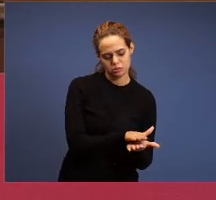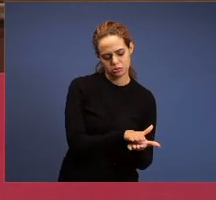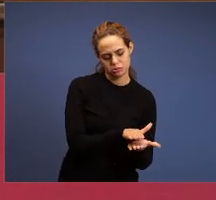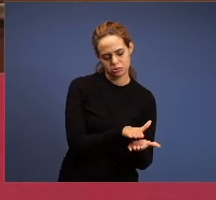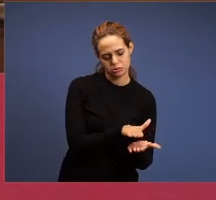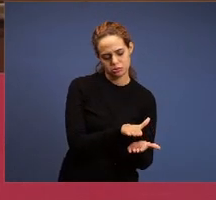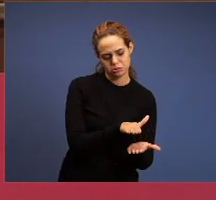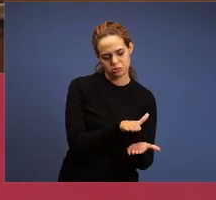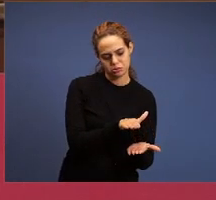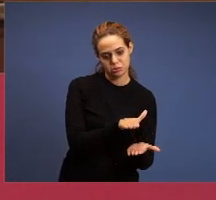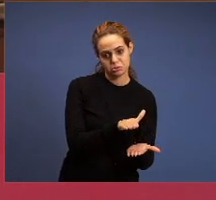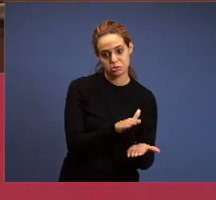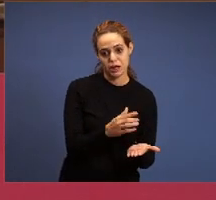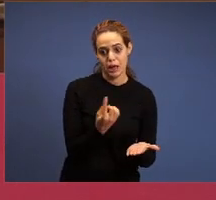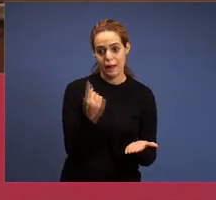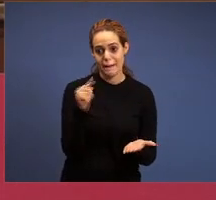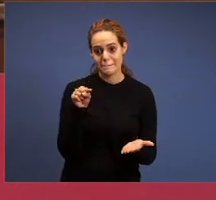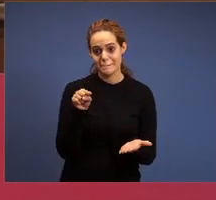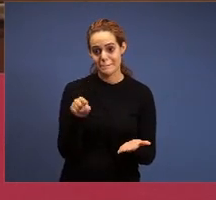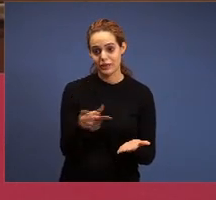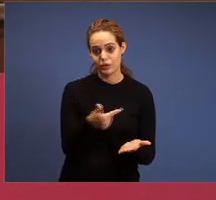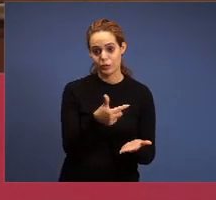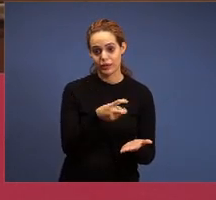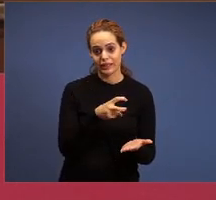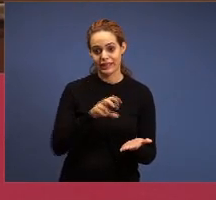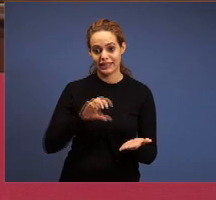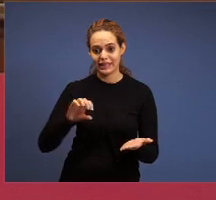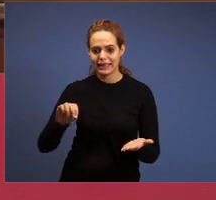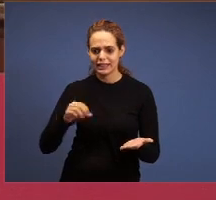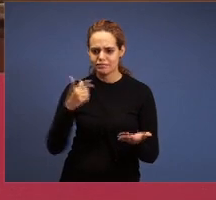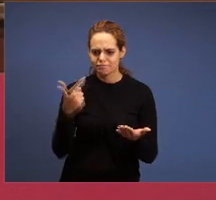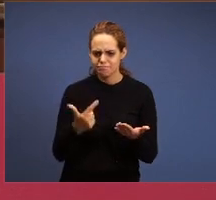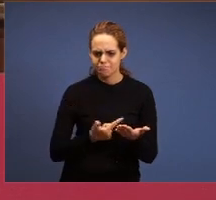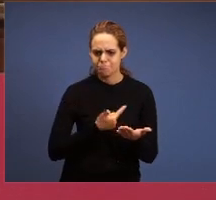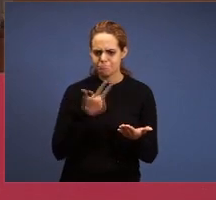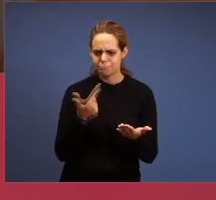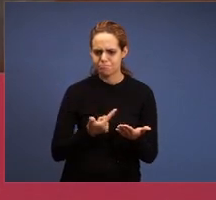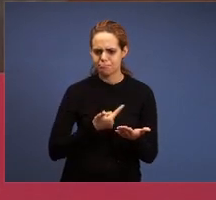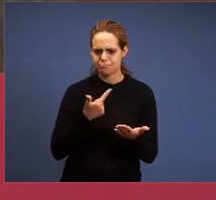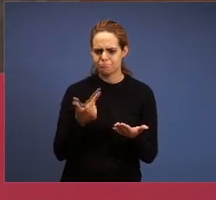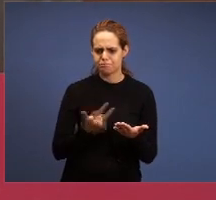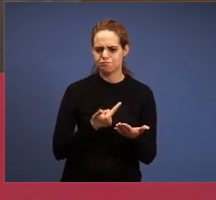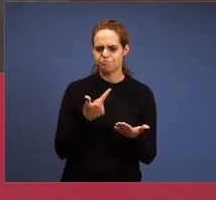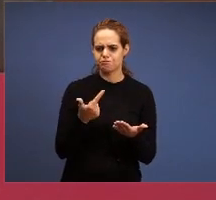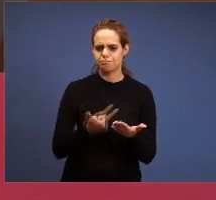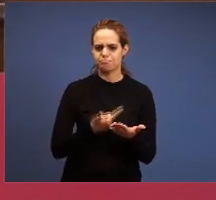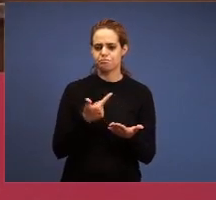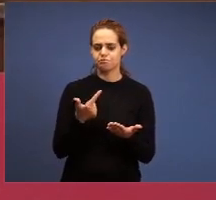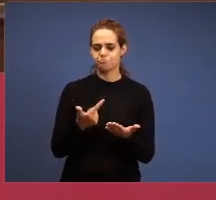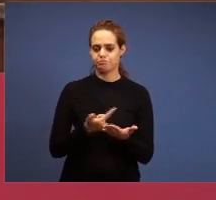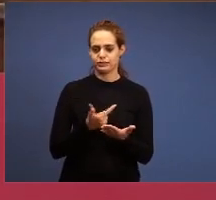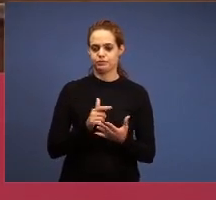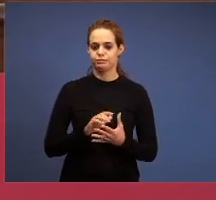thus, we'll clearly understand where we're; brethren, we could pass this on, but